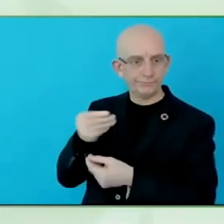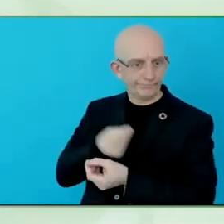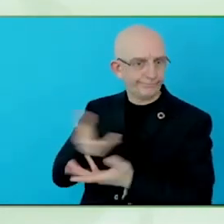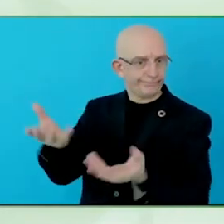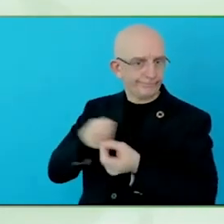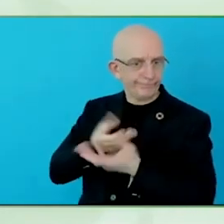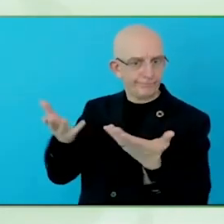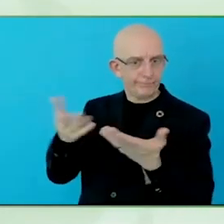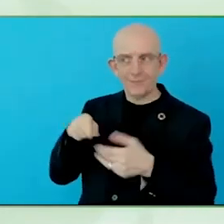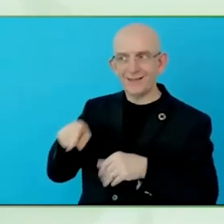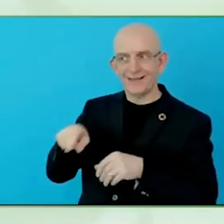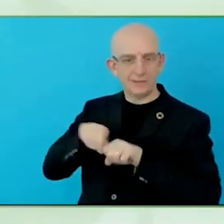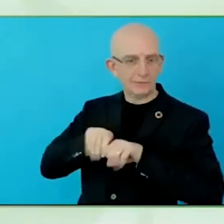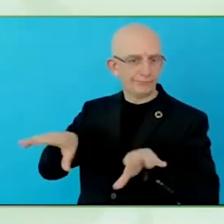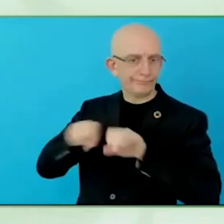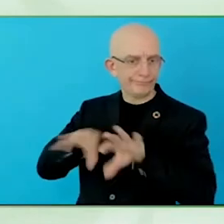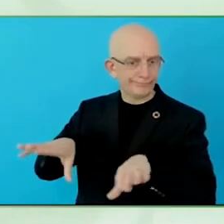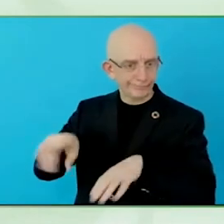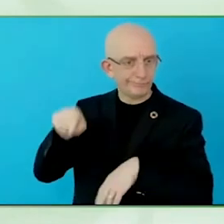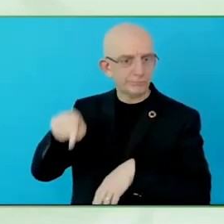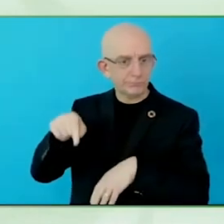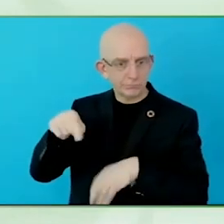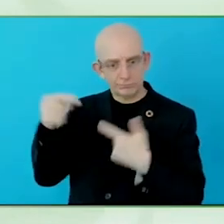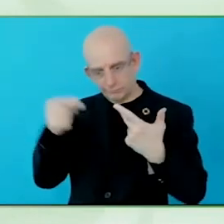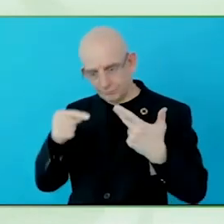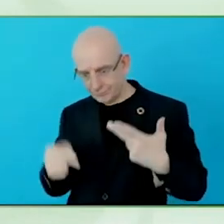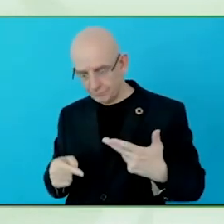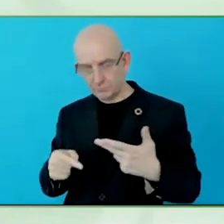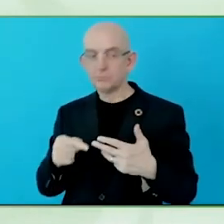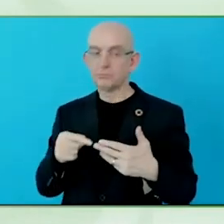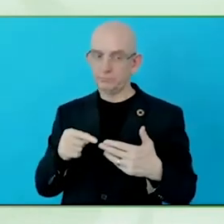That is probably important as well, to make sure that capacity building